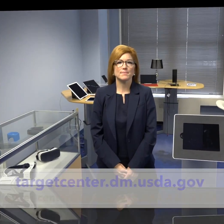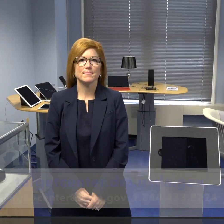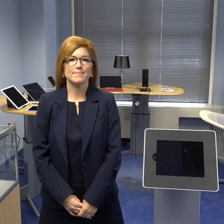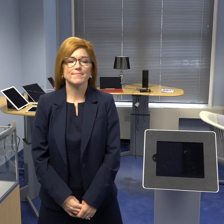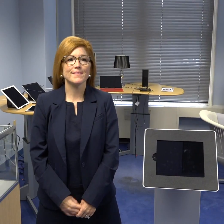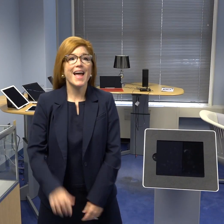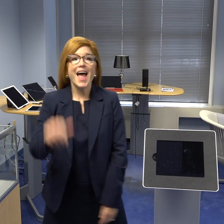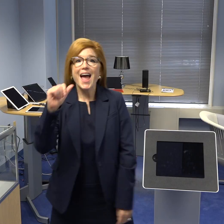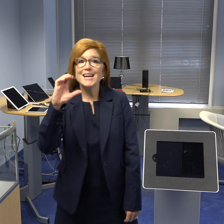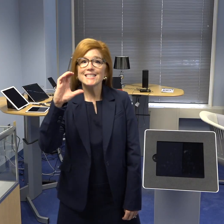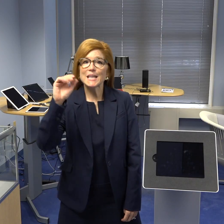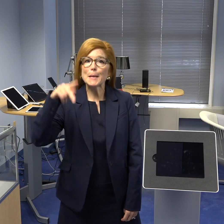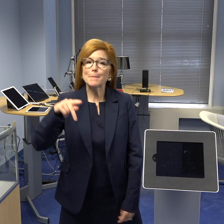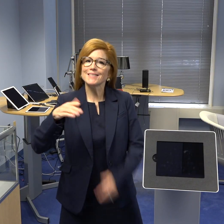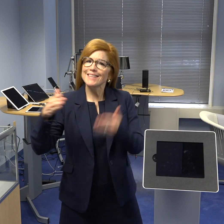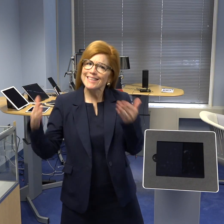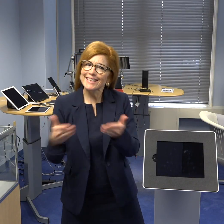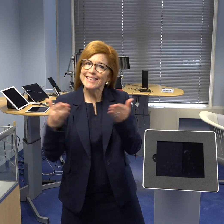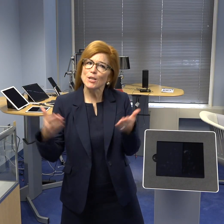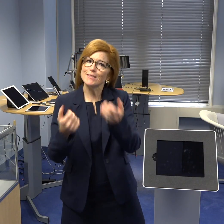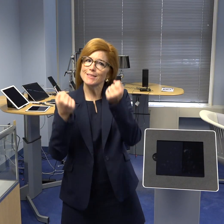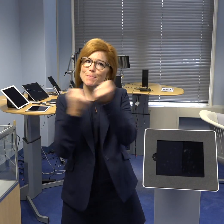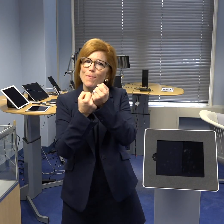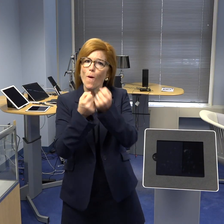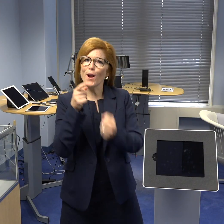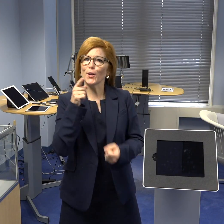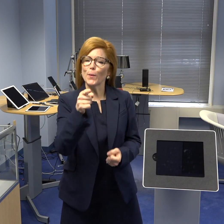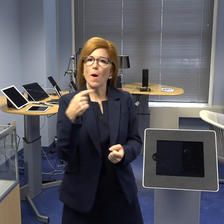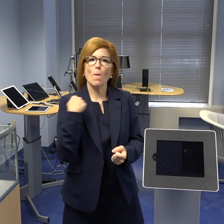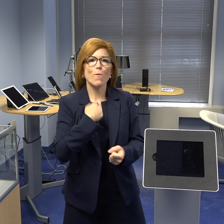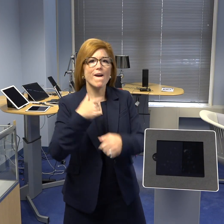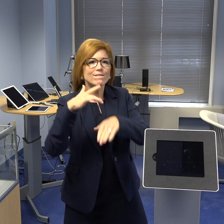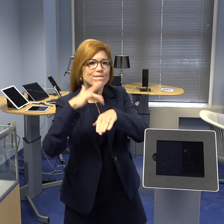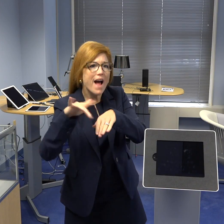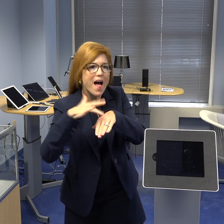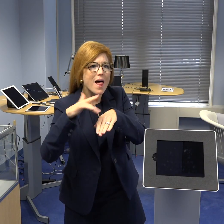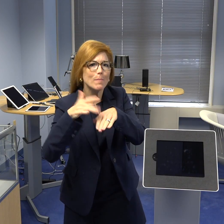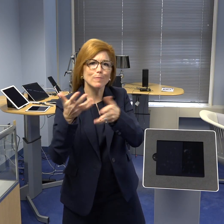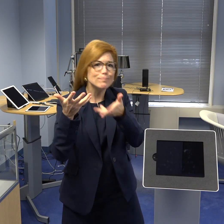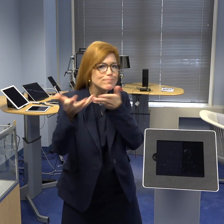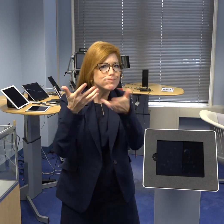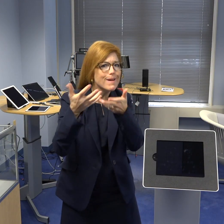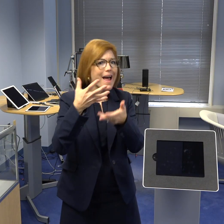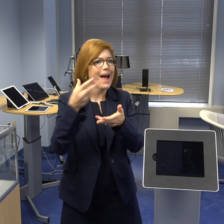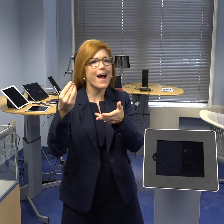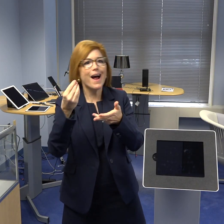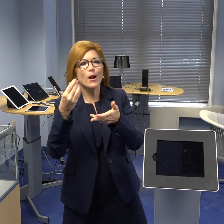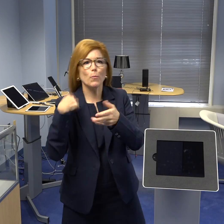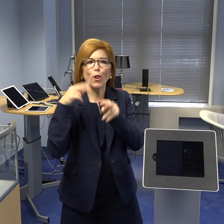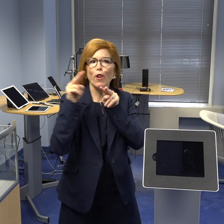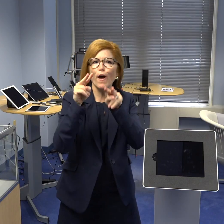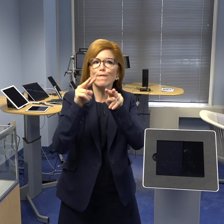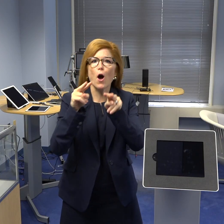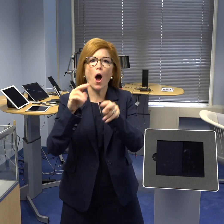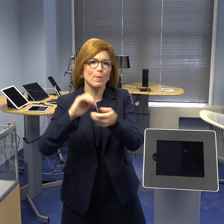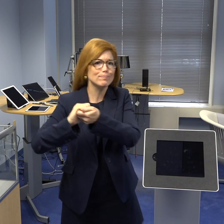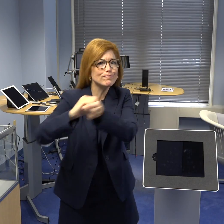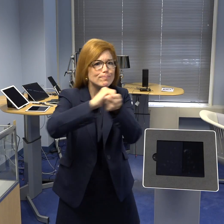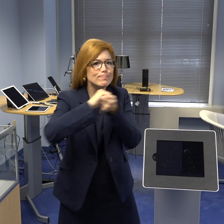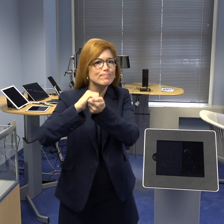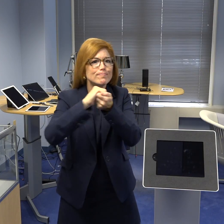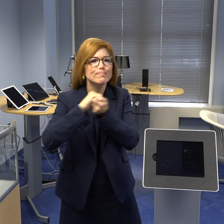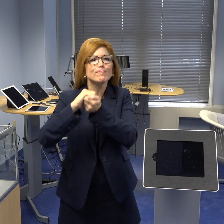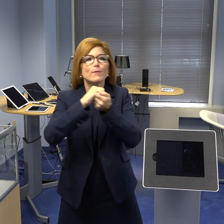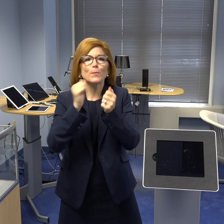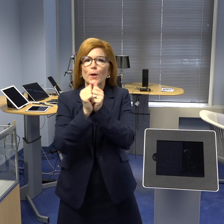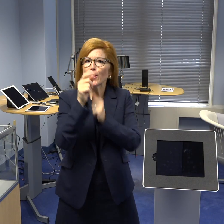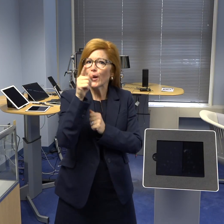ACP is here to support you, we are available and we look forward to collaborating with